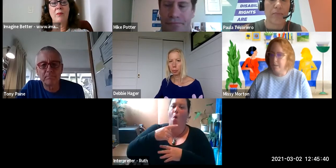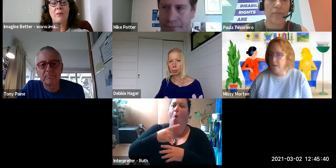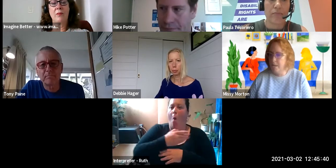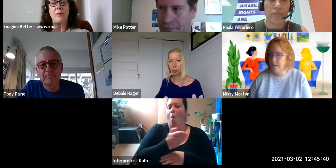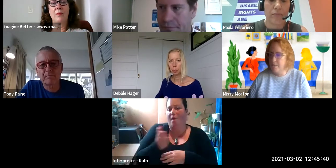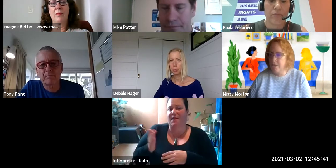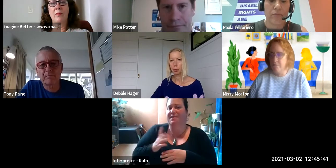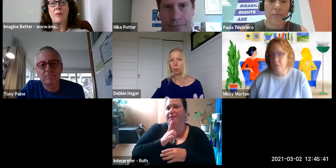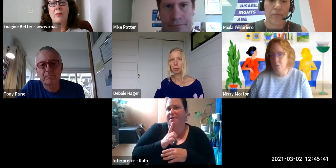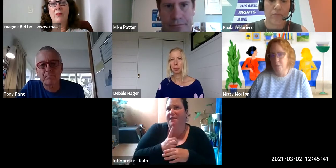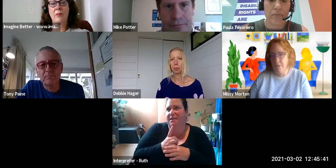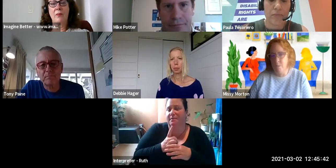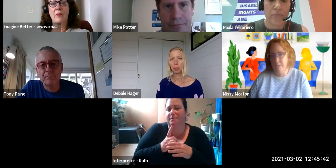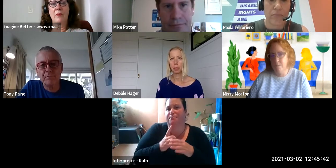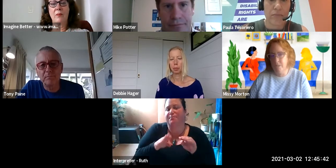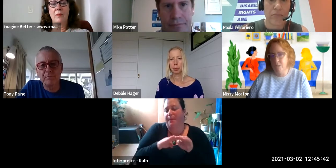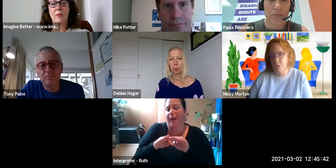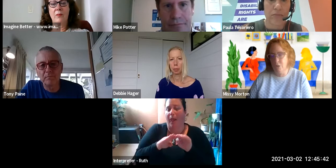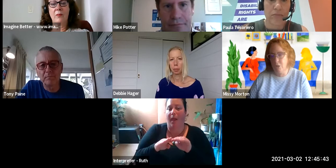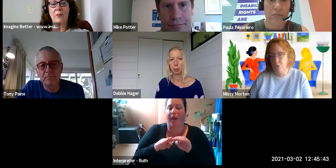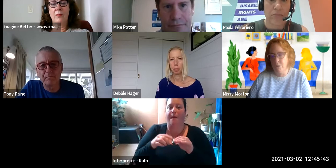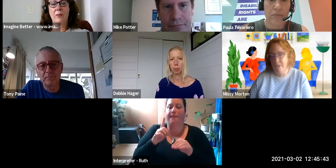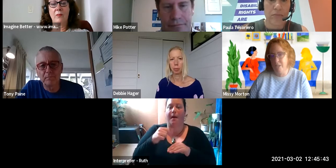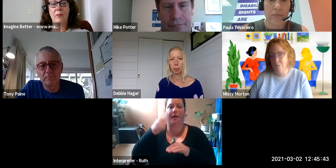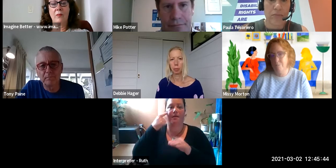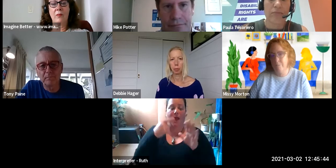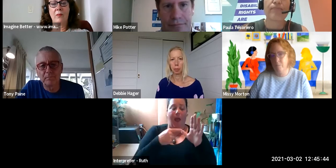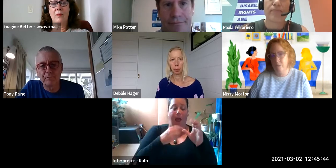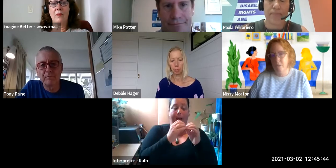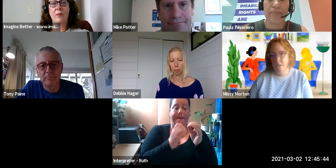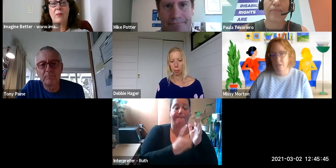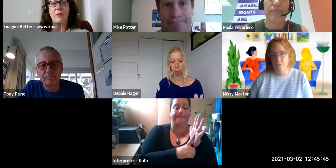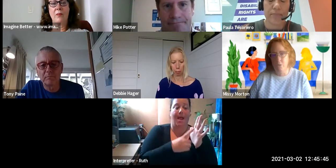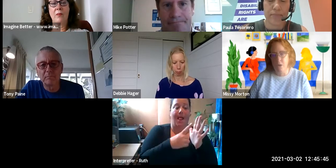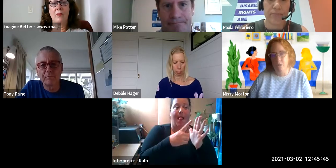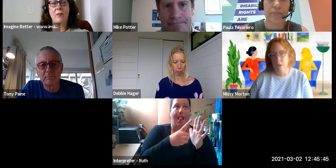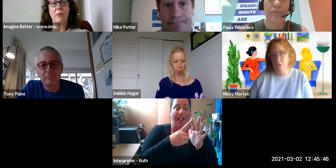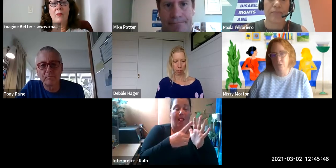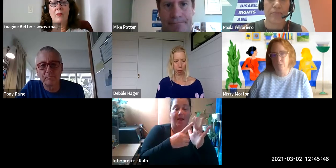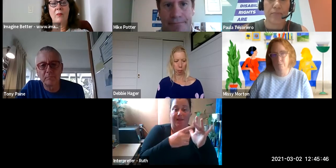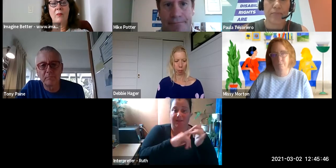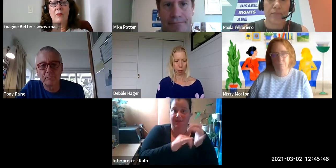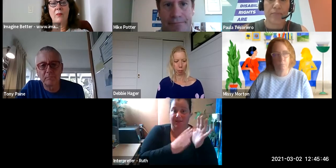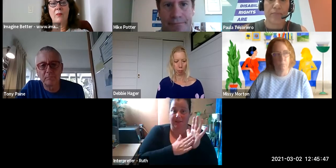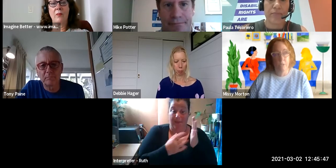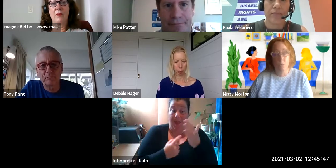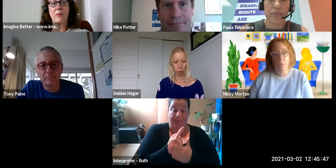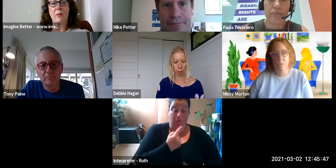But I think of it in terms of: ableism doesn't occur in a vacuum so there are larger discourses